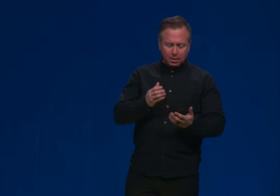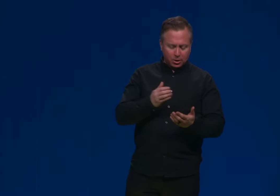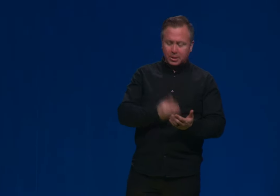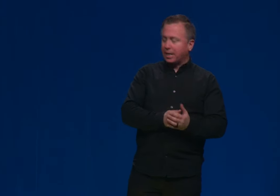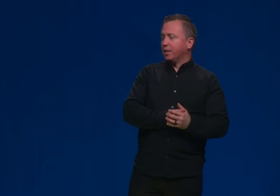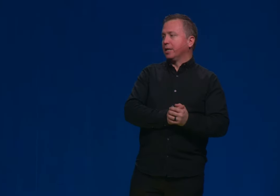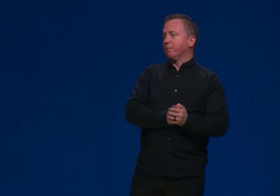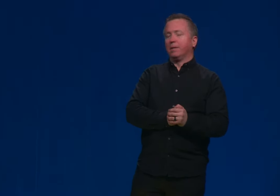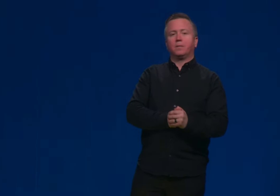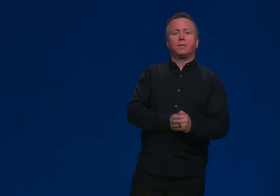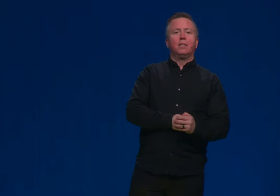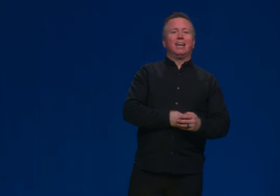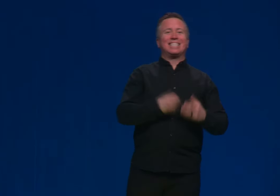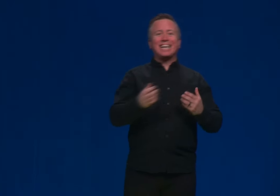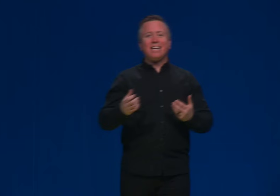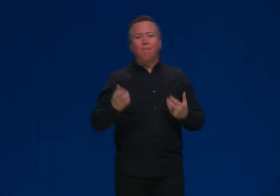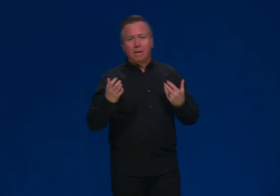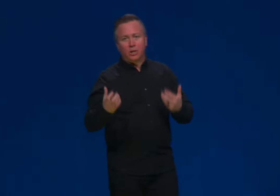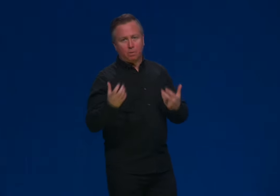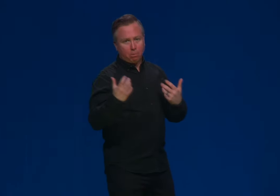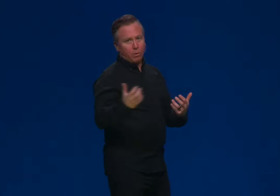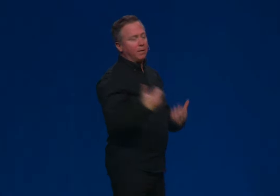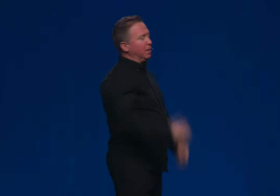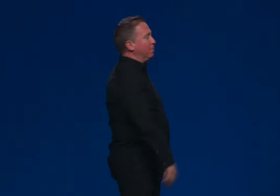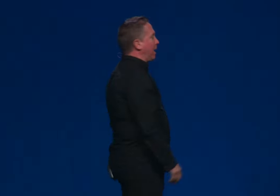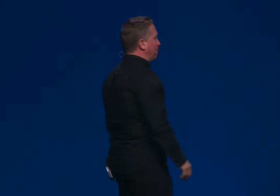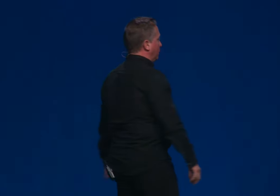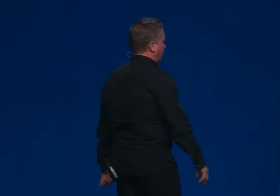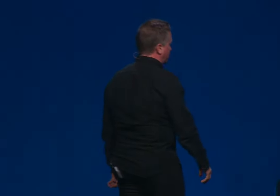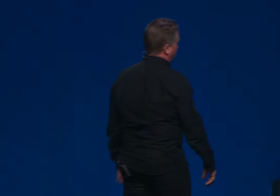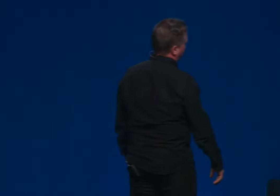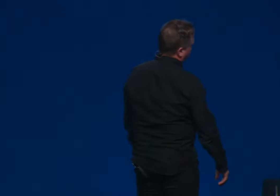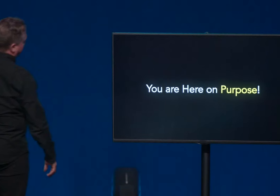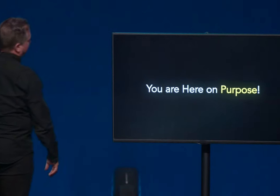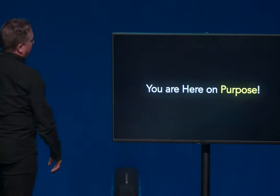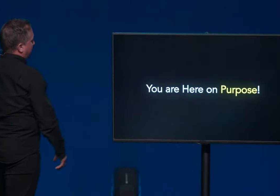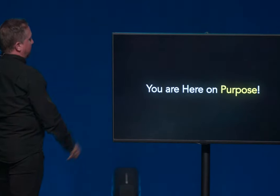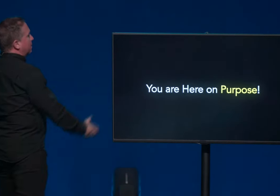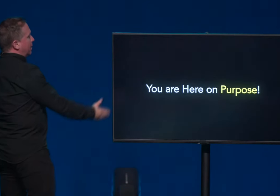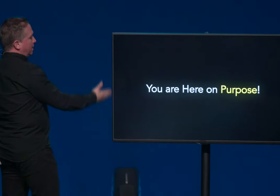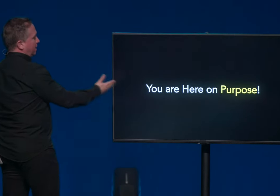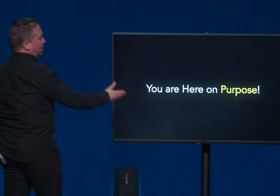But there's a second thing. It means a second major point being made by Genesis one is this idea.